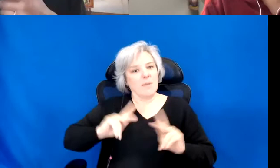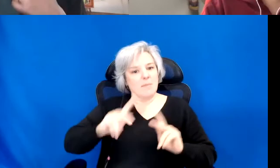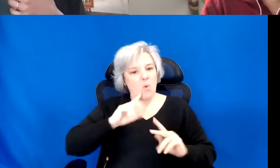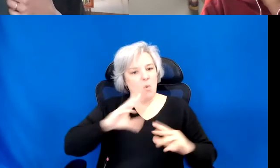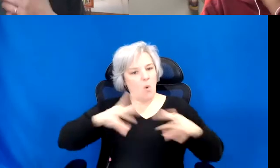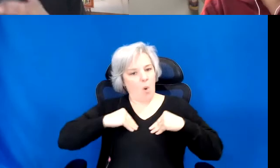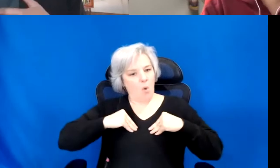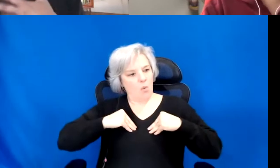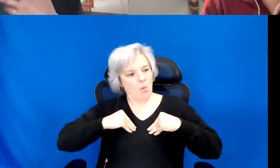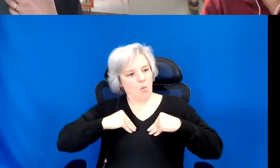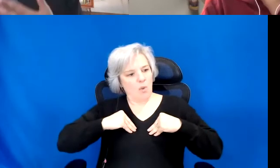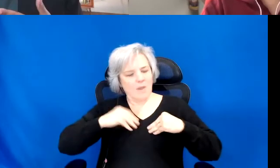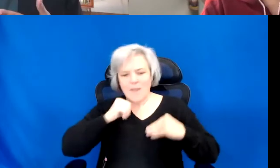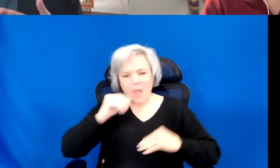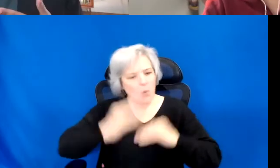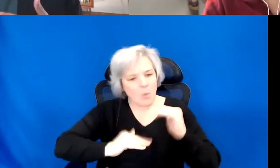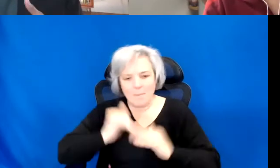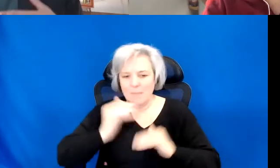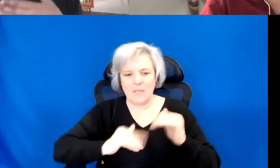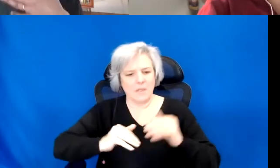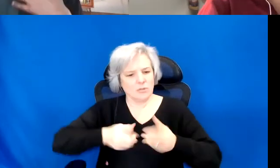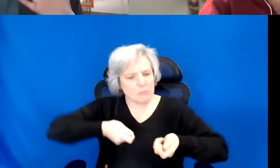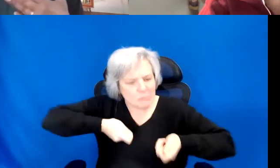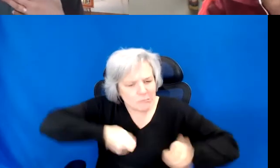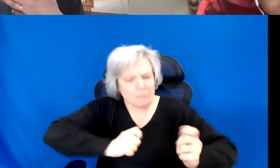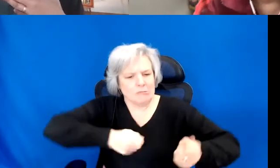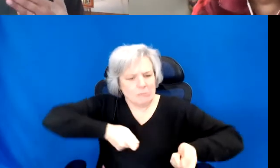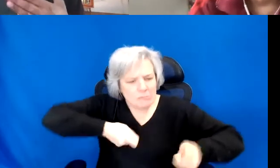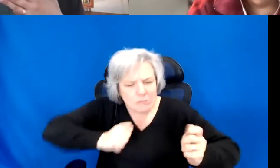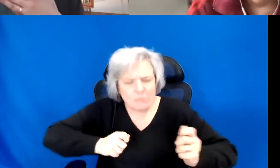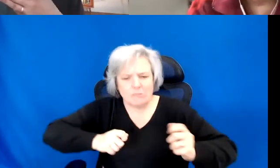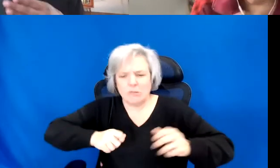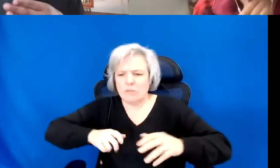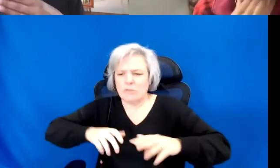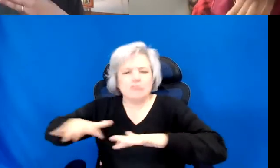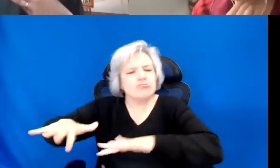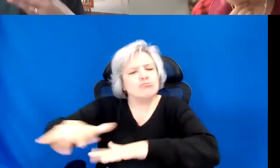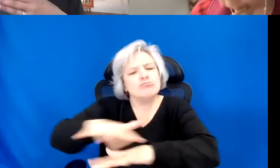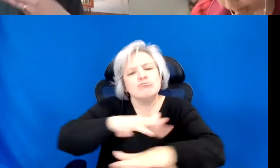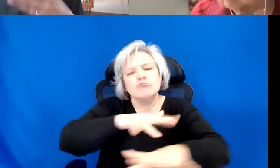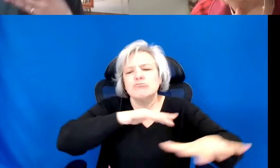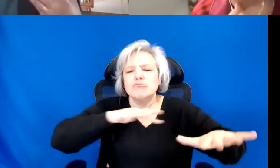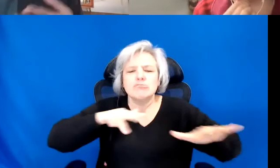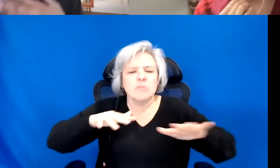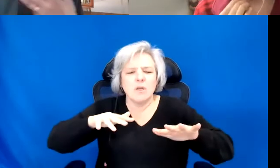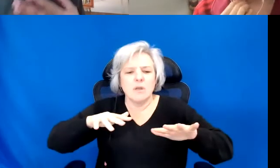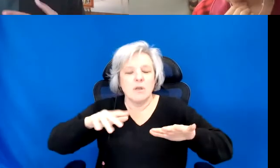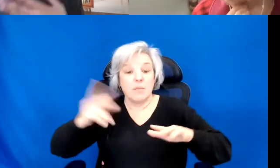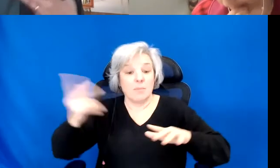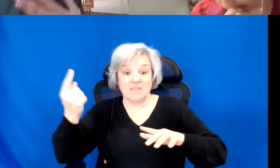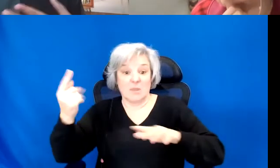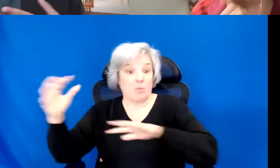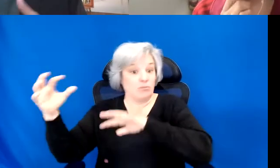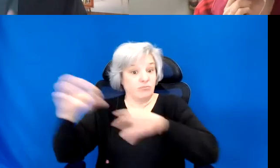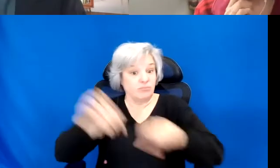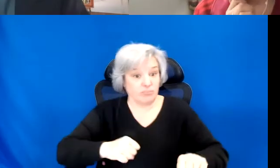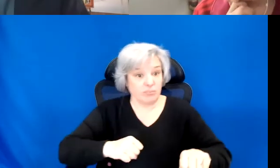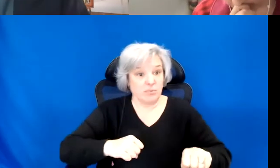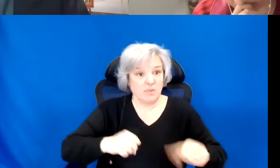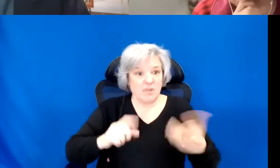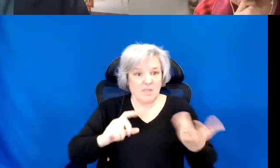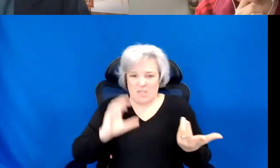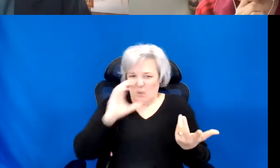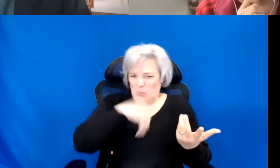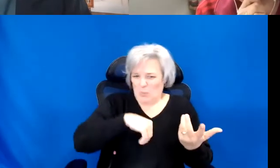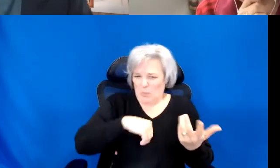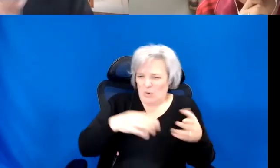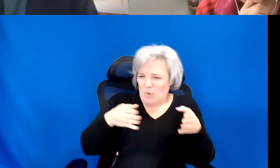built it for the people who dwelled in it any queer or stranger and belonging ways.